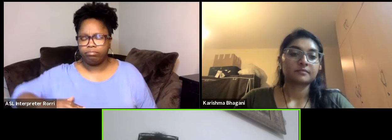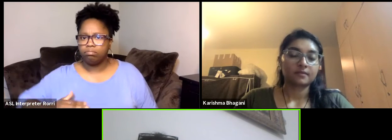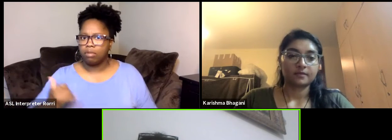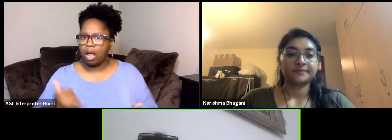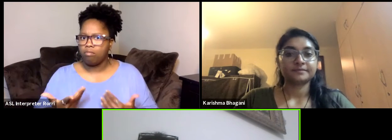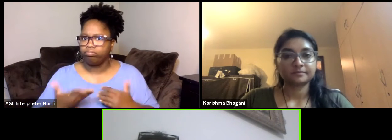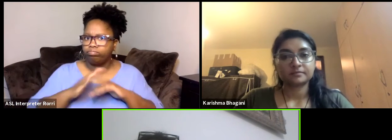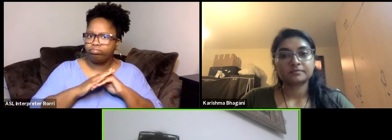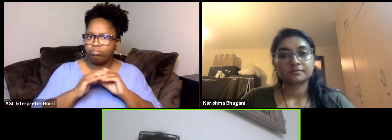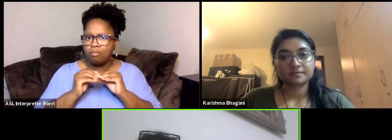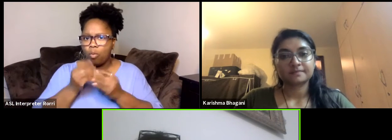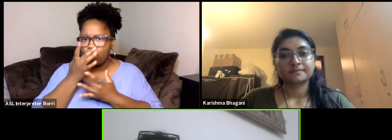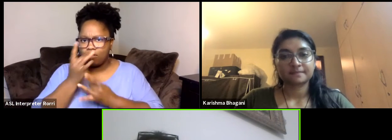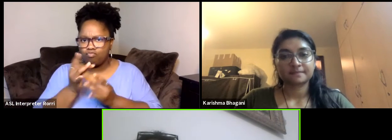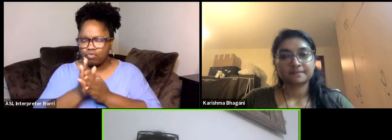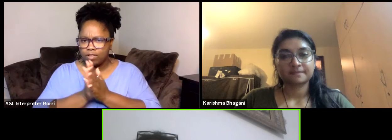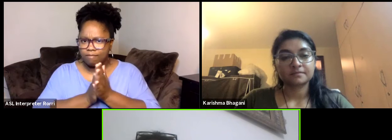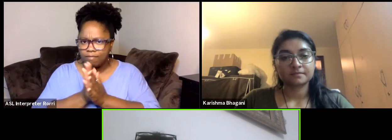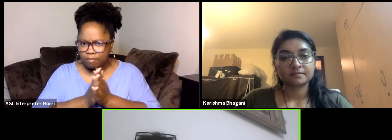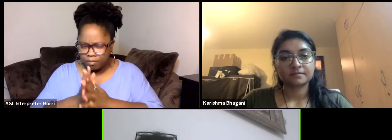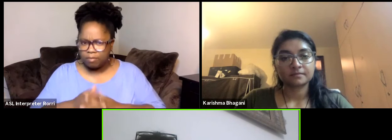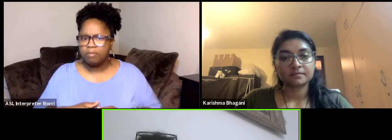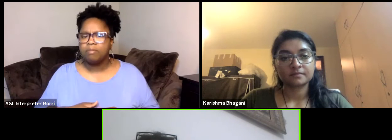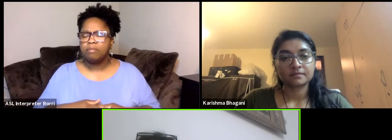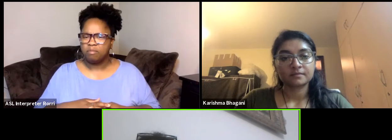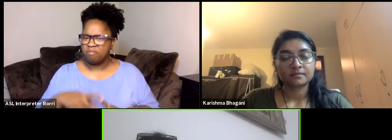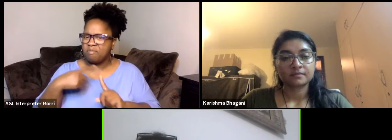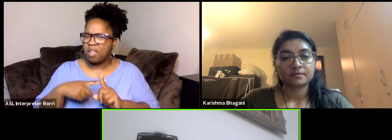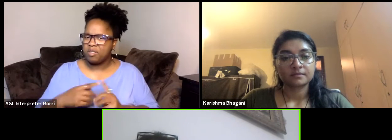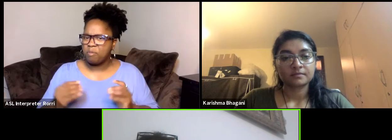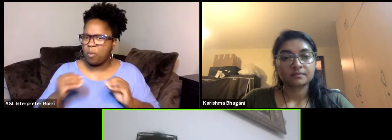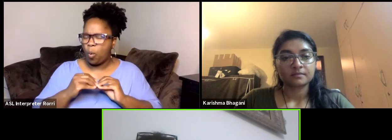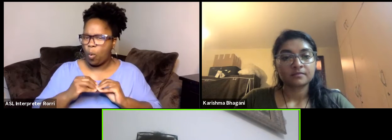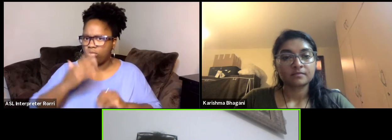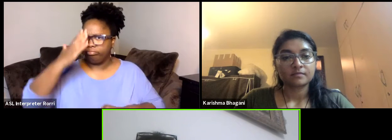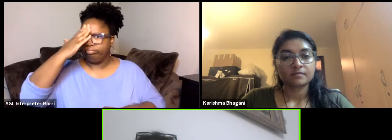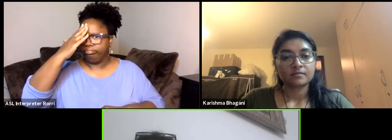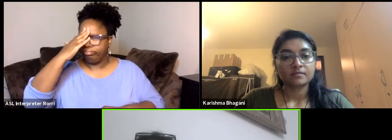and self-consciousness off for example, African...